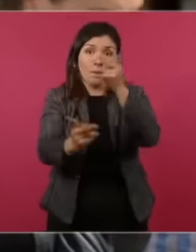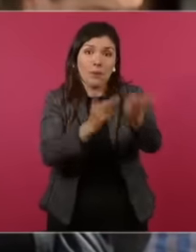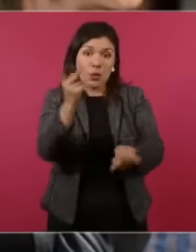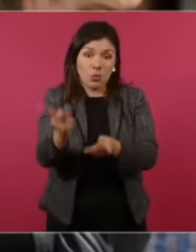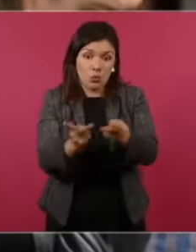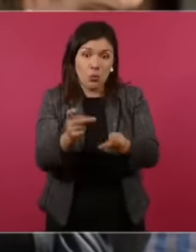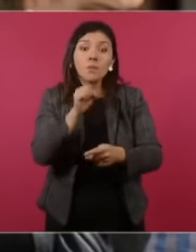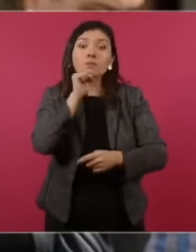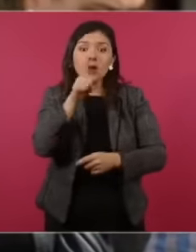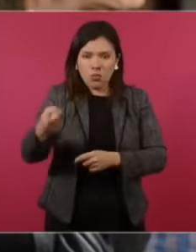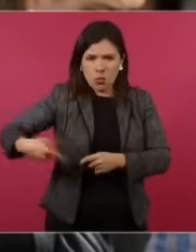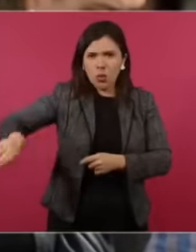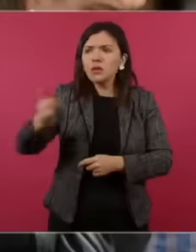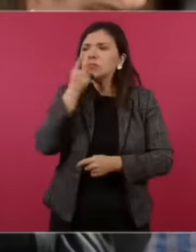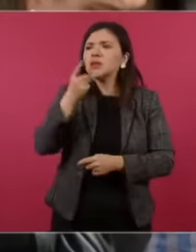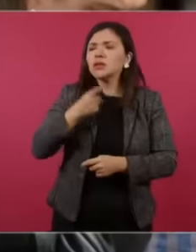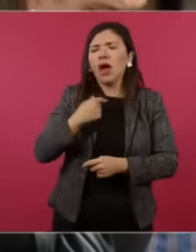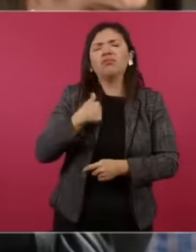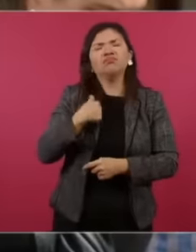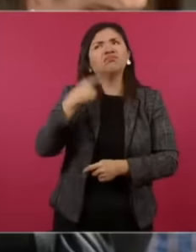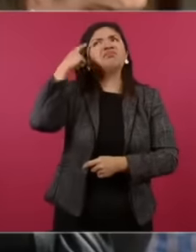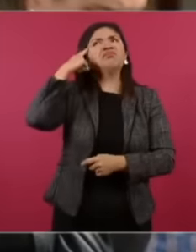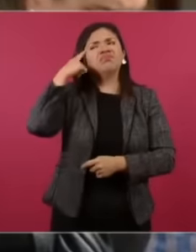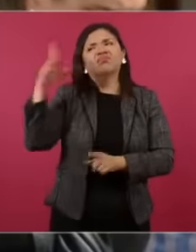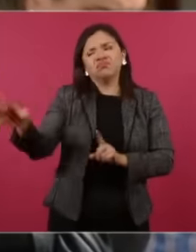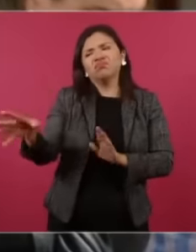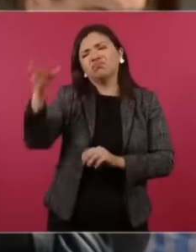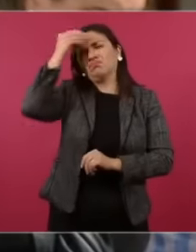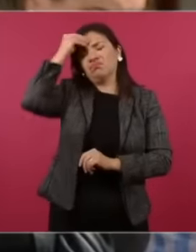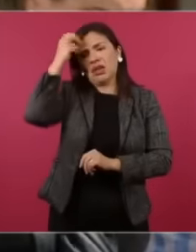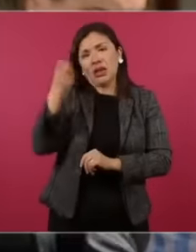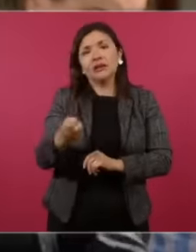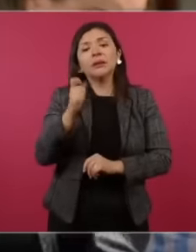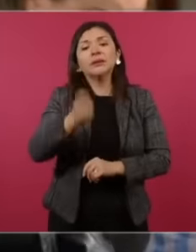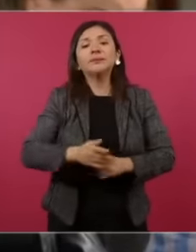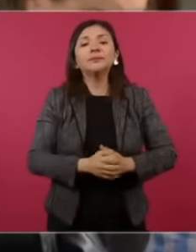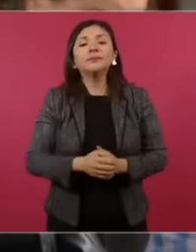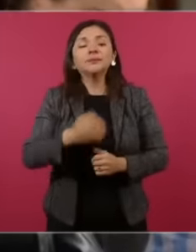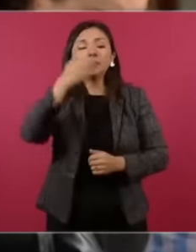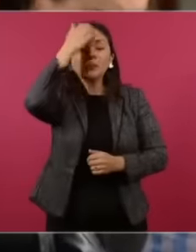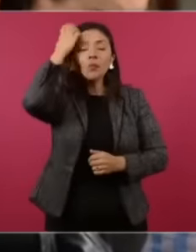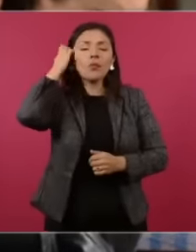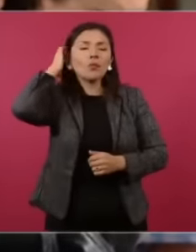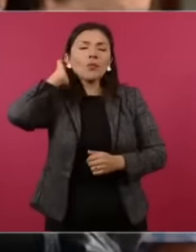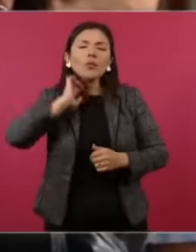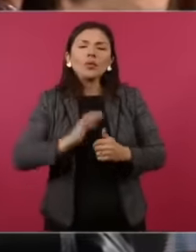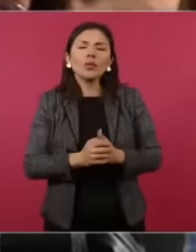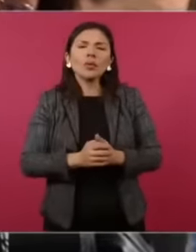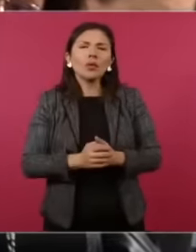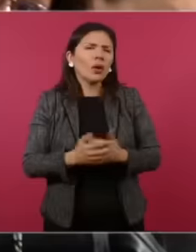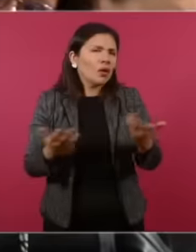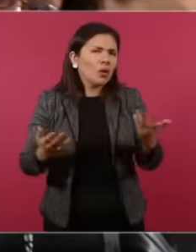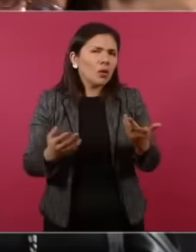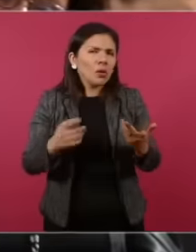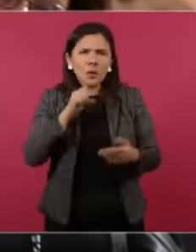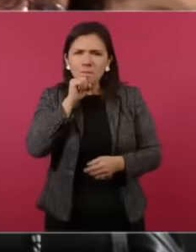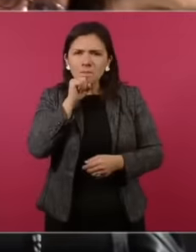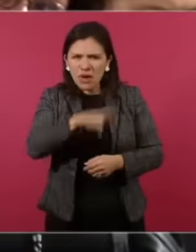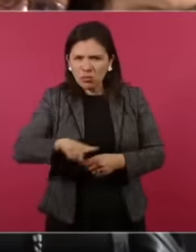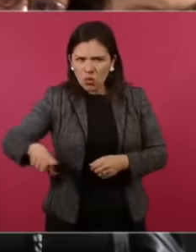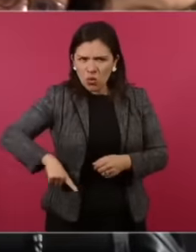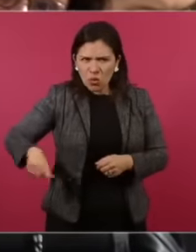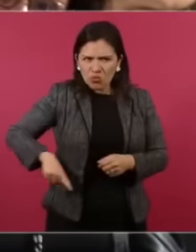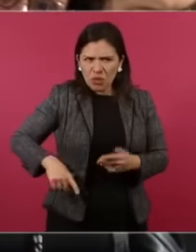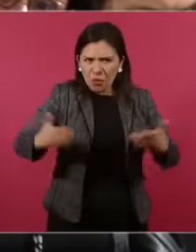they ask it and I liked it because they say how the state itself is investigated President